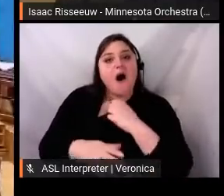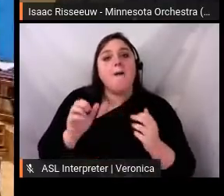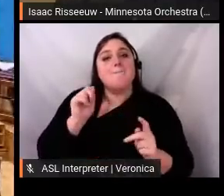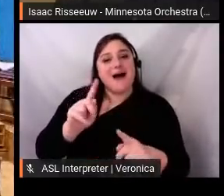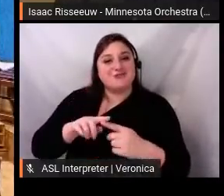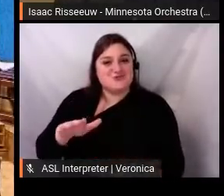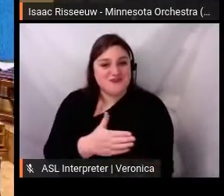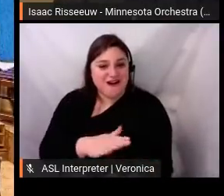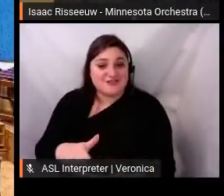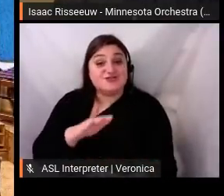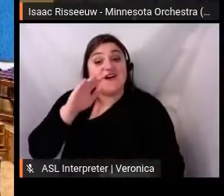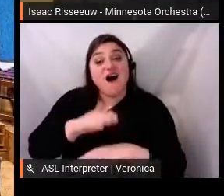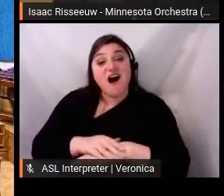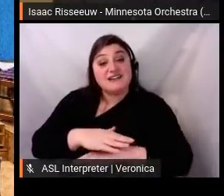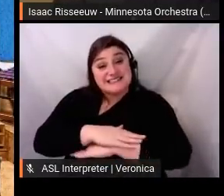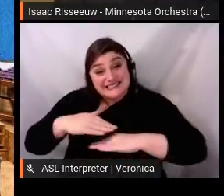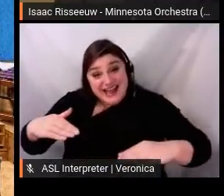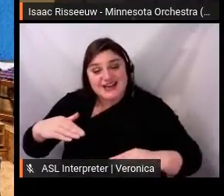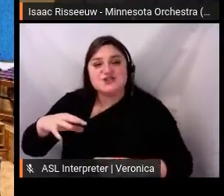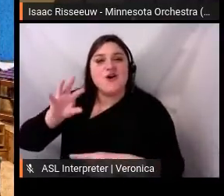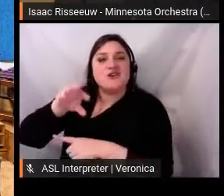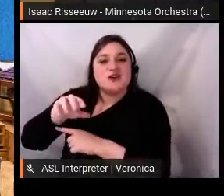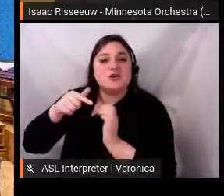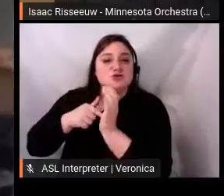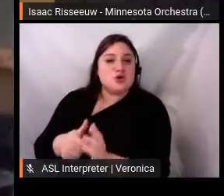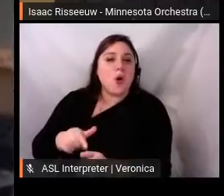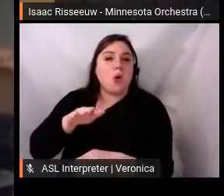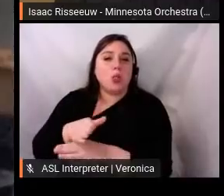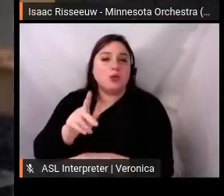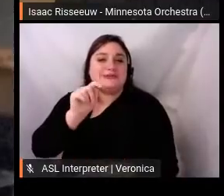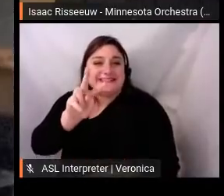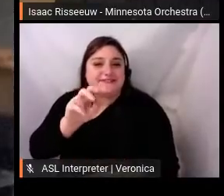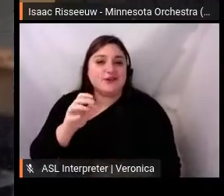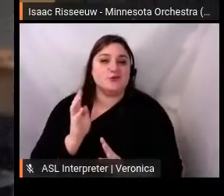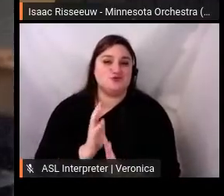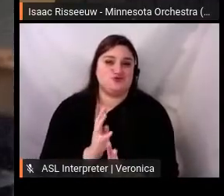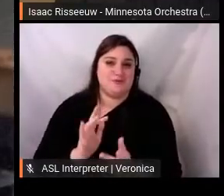streaming. We have some photos here of the behind the scenes of our first